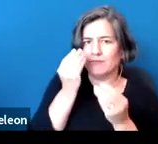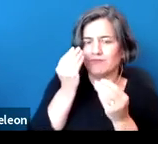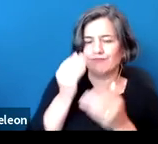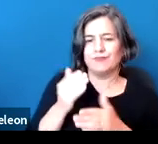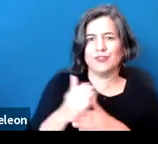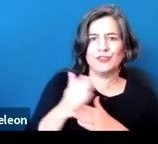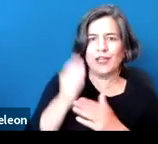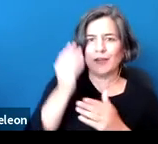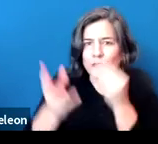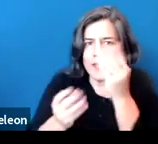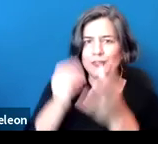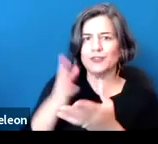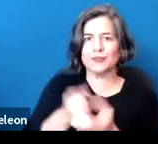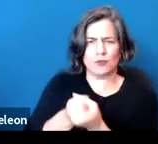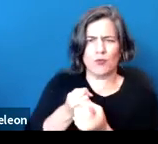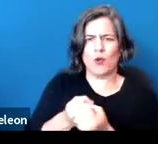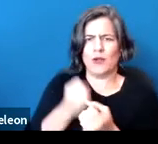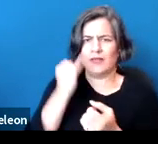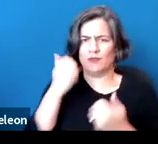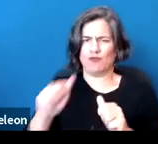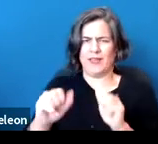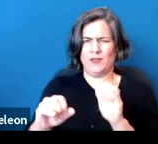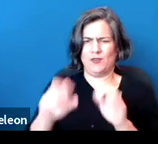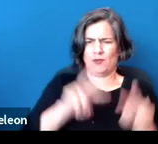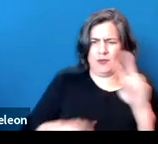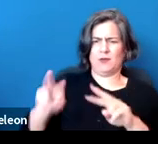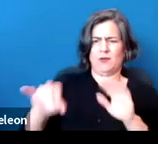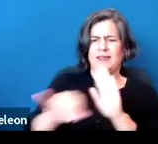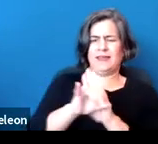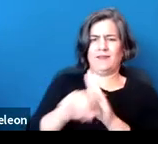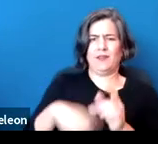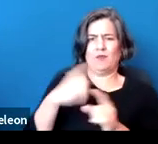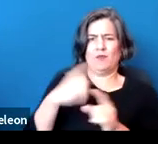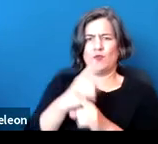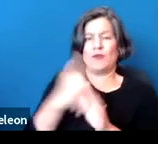to identify the correct legal analysis for your particular clients,